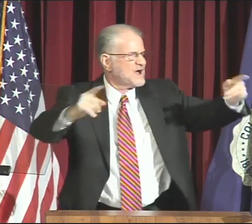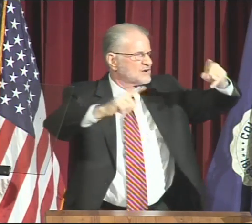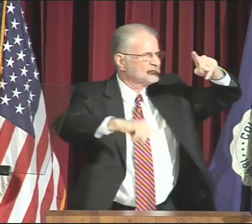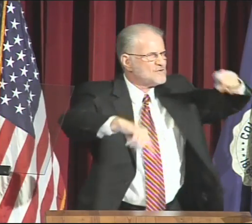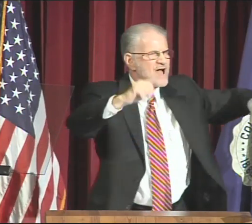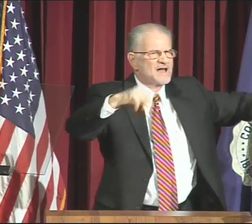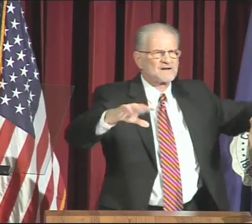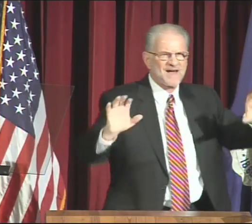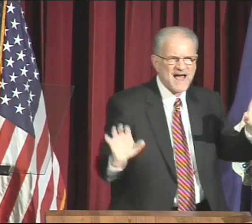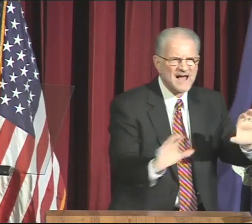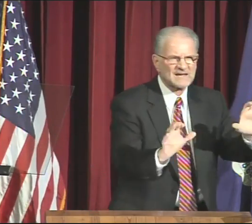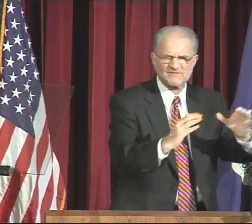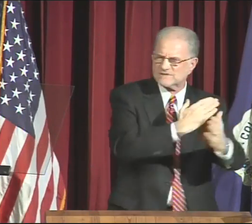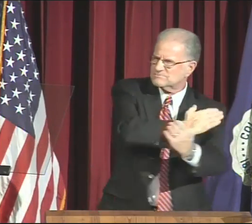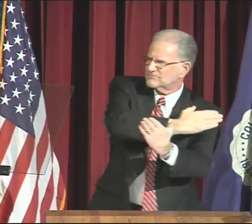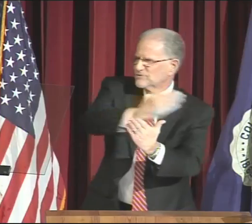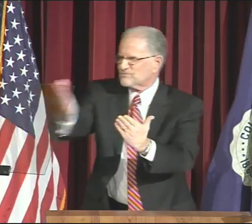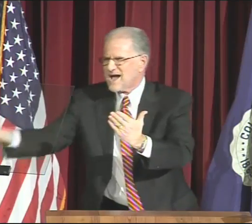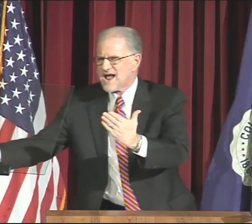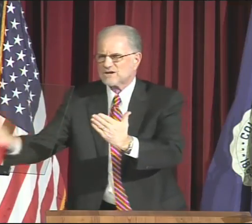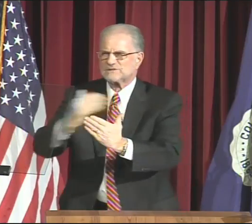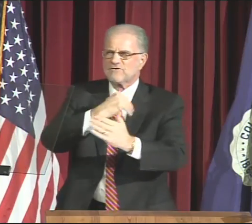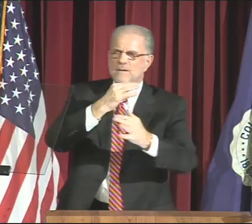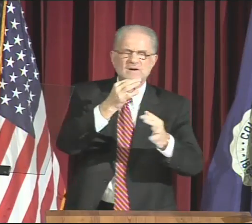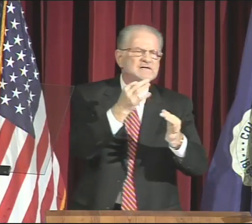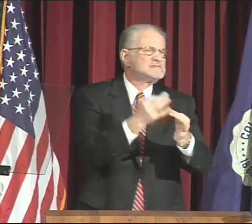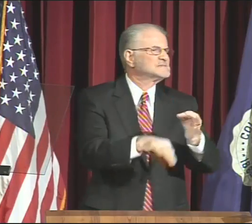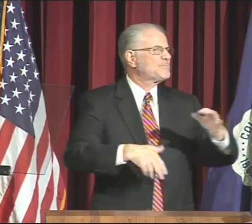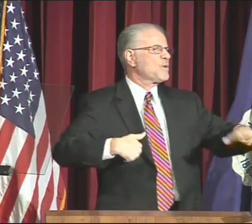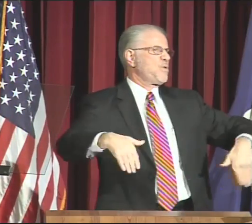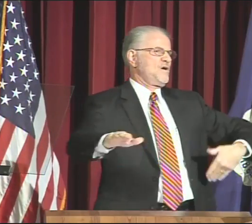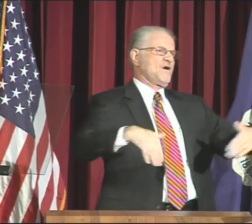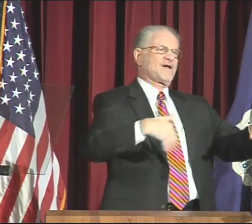through a wide variety of activities